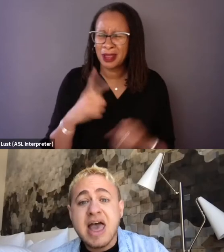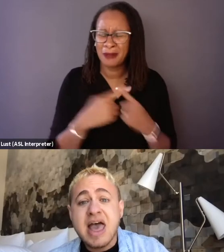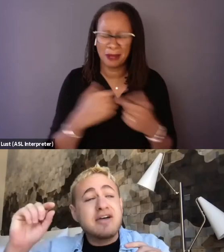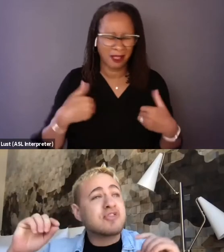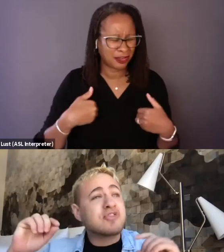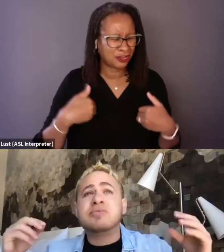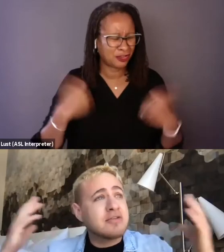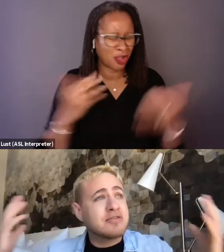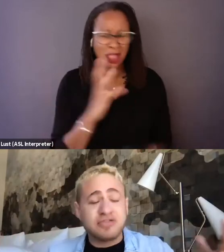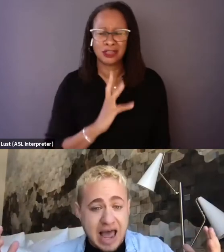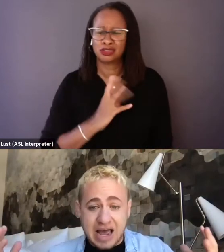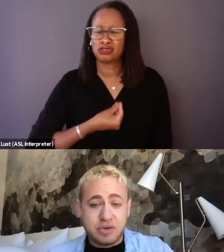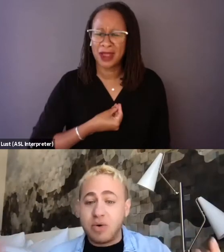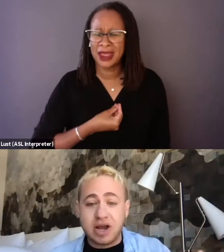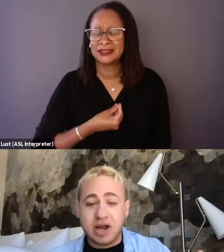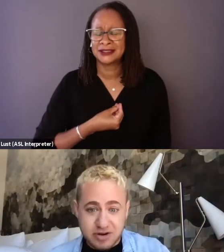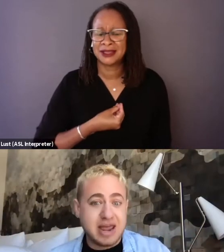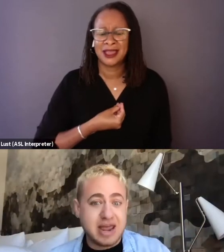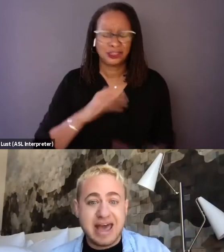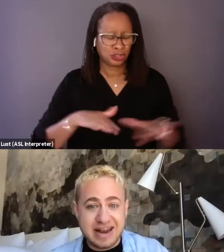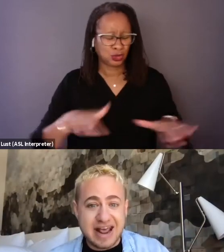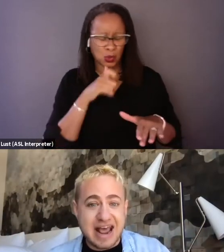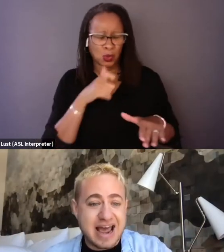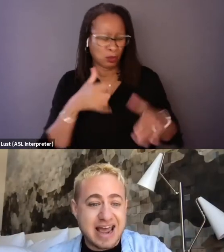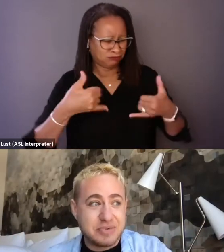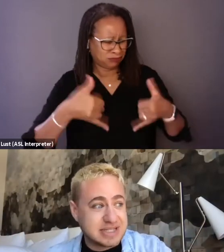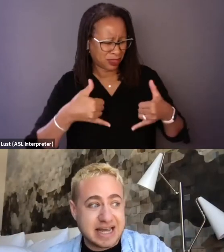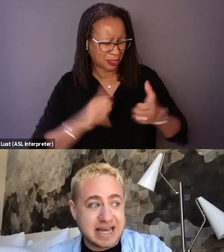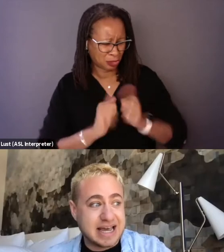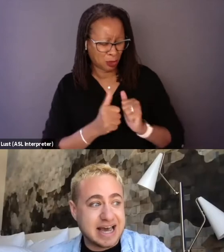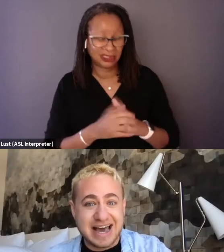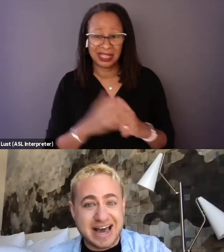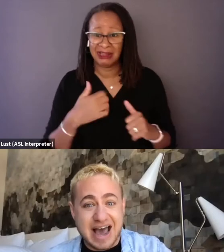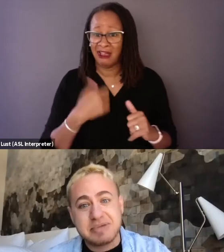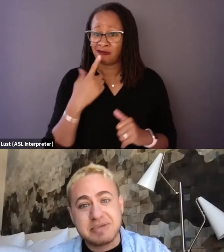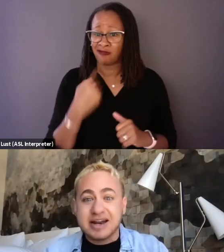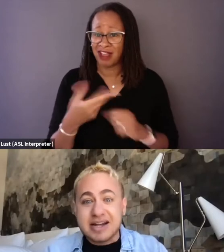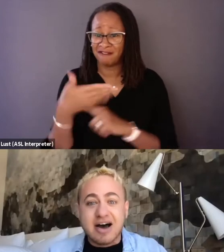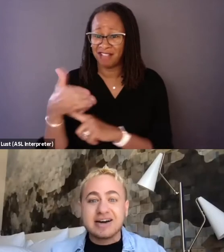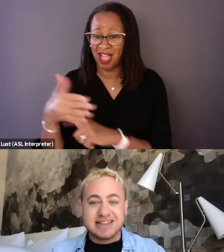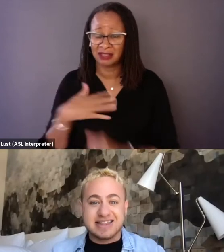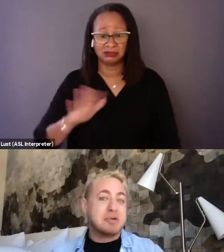Like every red flag was going off in my head, and I was like, I mean, I'm gonna talk to them,